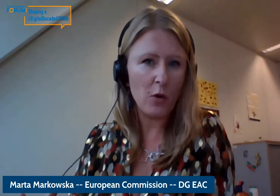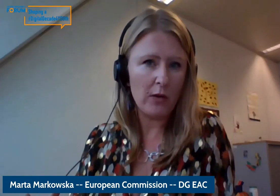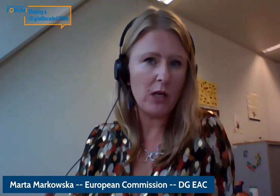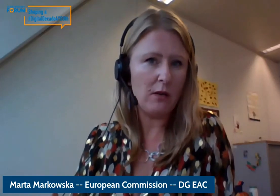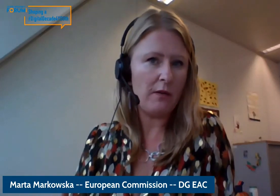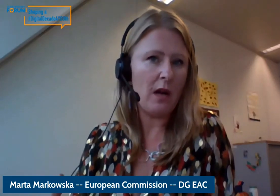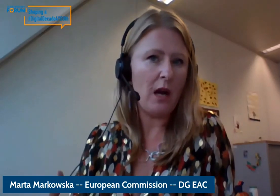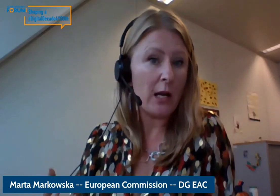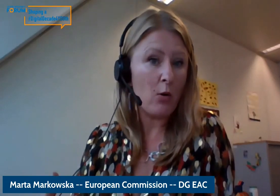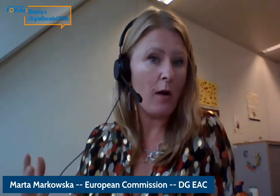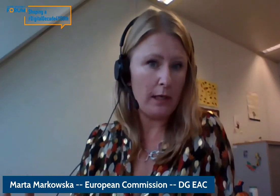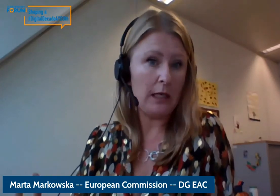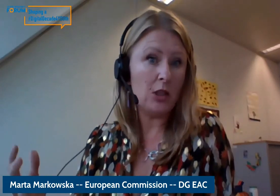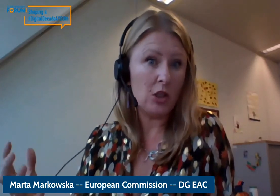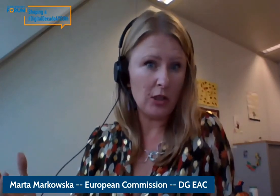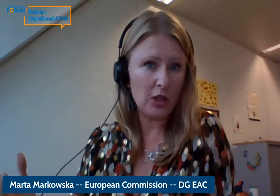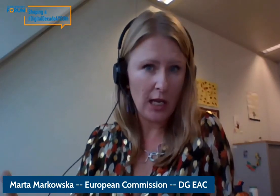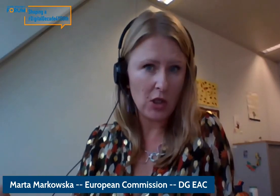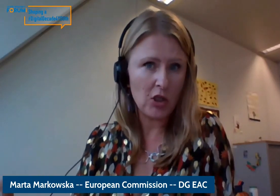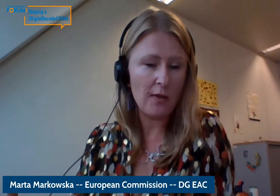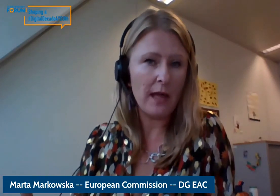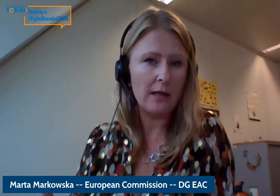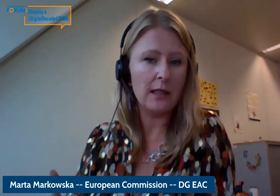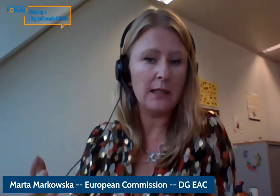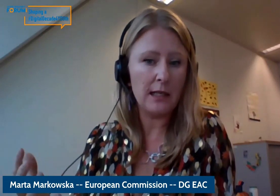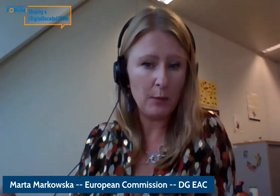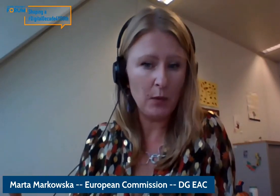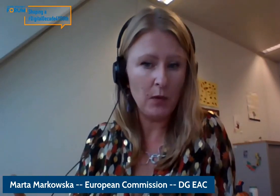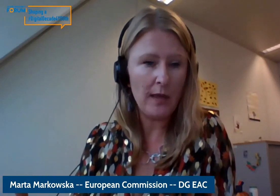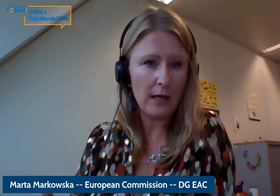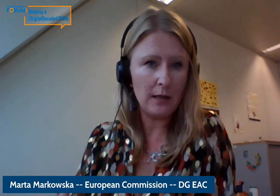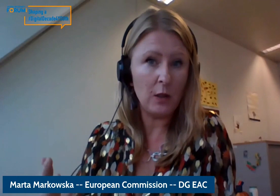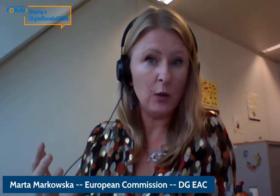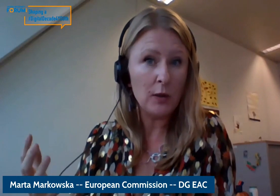ambitious vision for roll out of high quality digital education that is